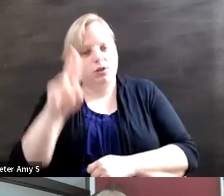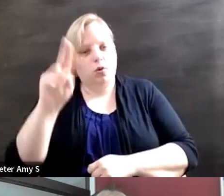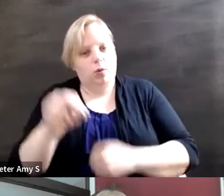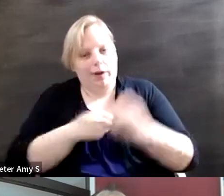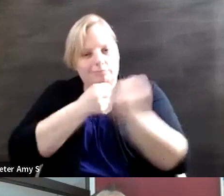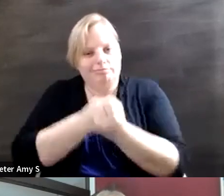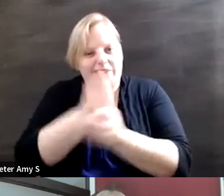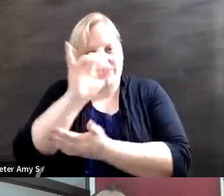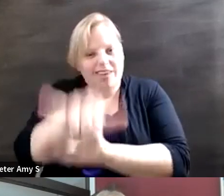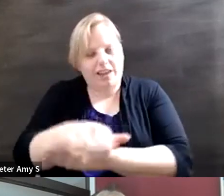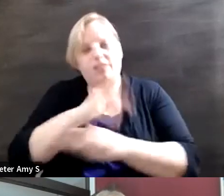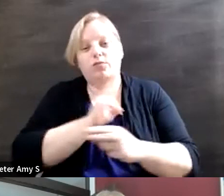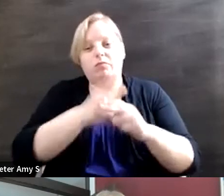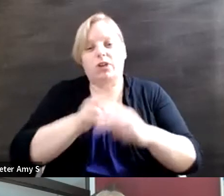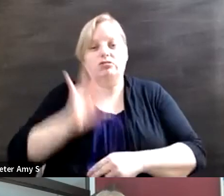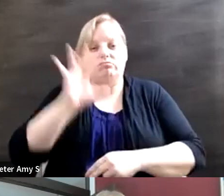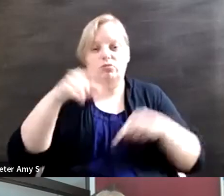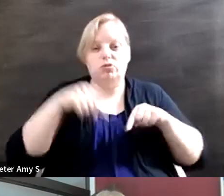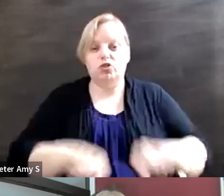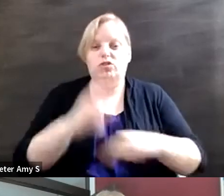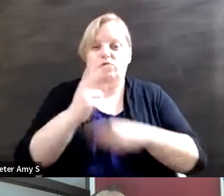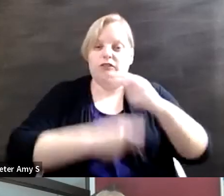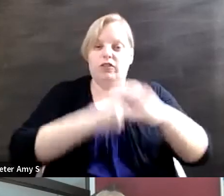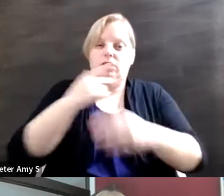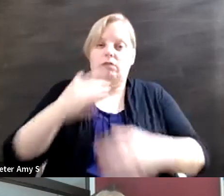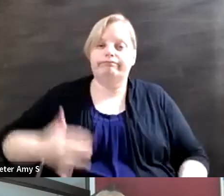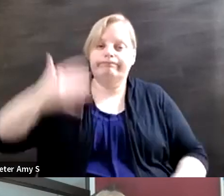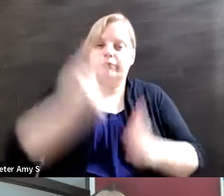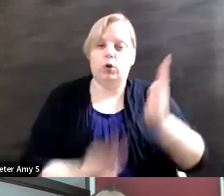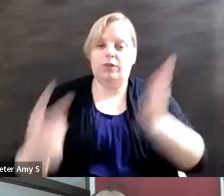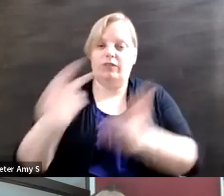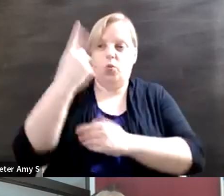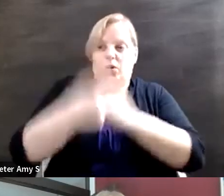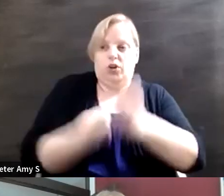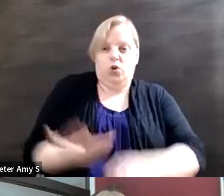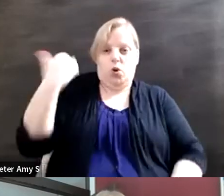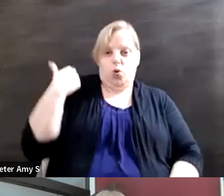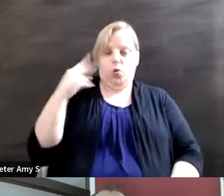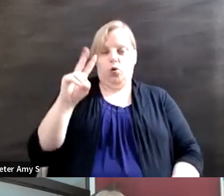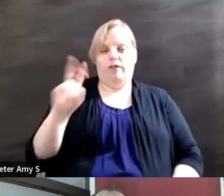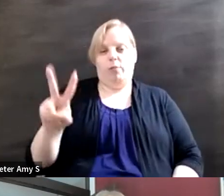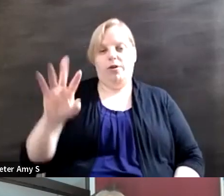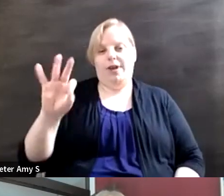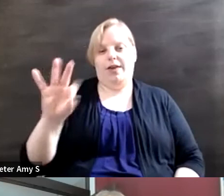universal periodic review of the United States just one year ago on November 9, 2020 so it's